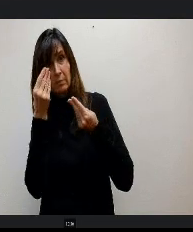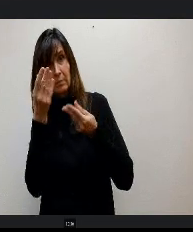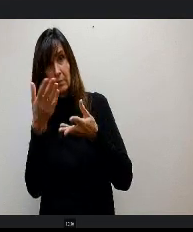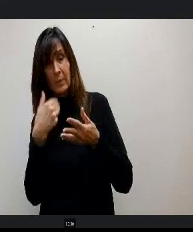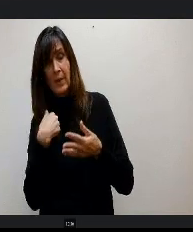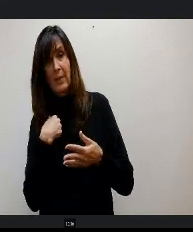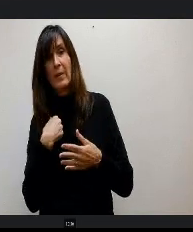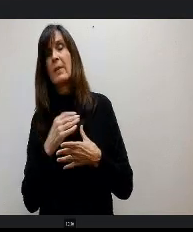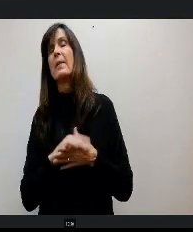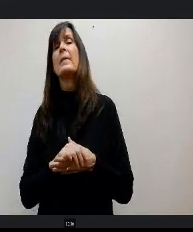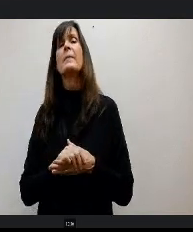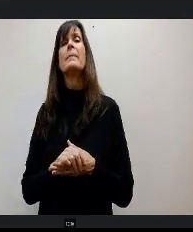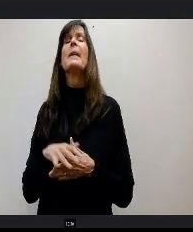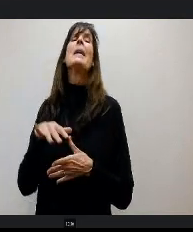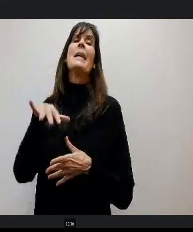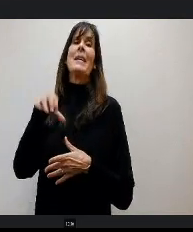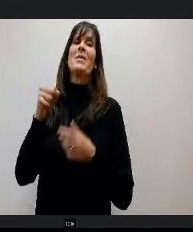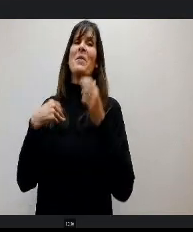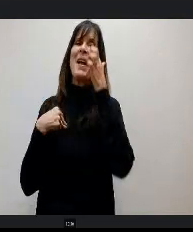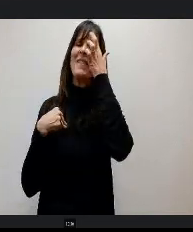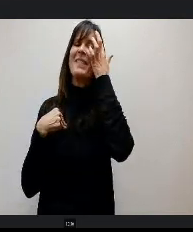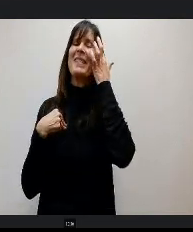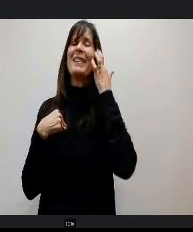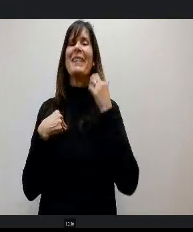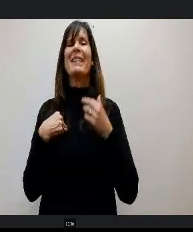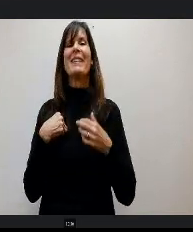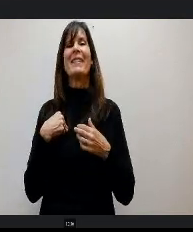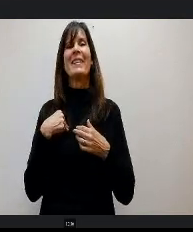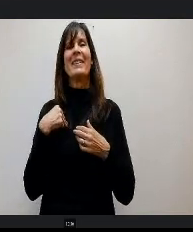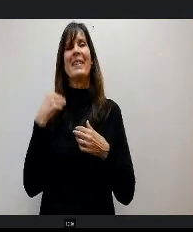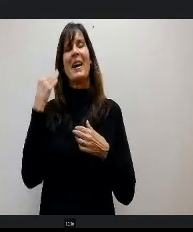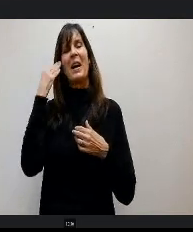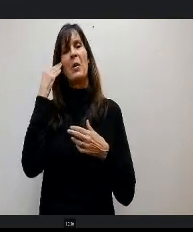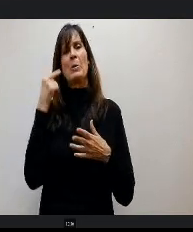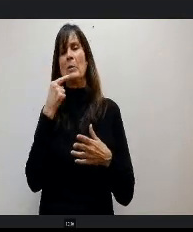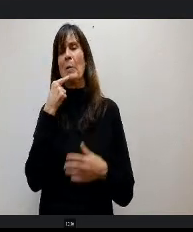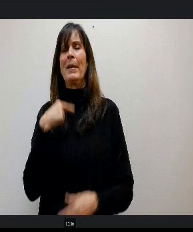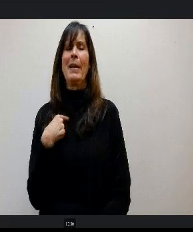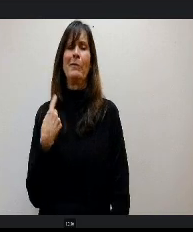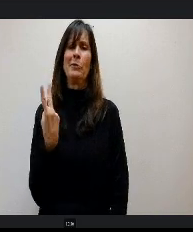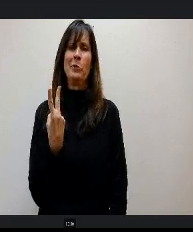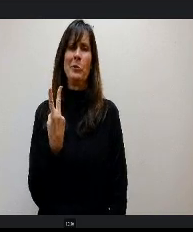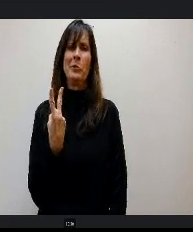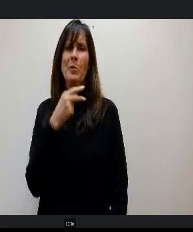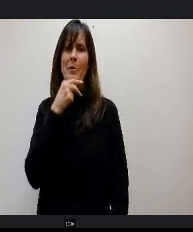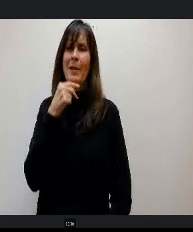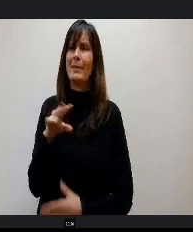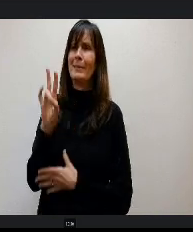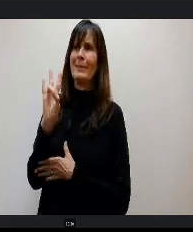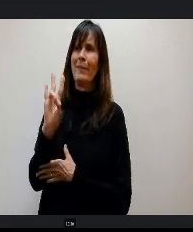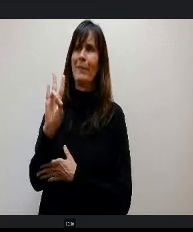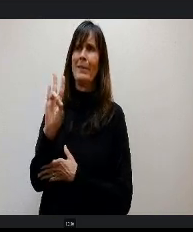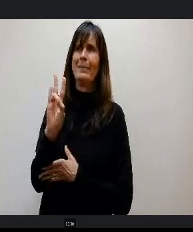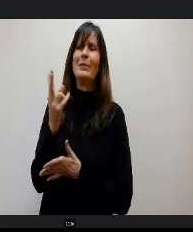Going on, Yeah. Yes, we do. So I know you're going to be disappointed, I only have two tonight instead of the seven I had the last time. So, but